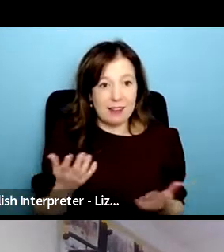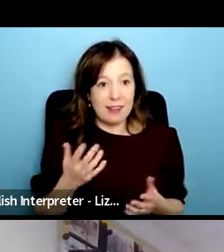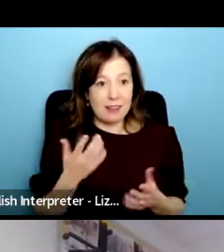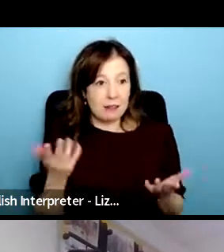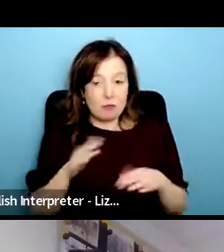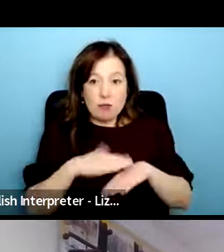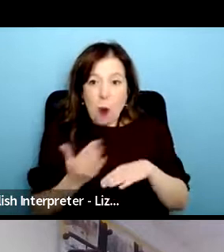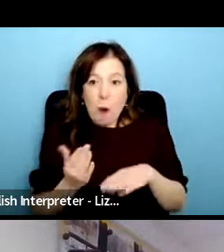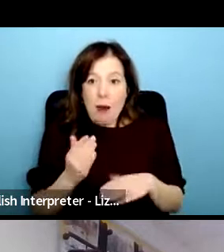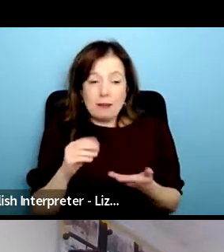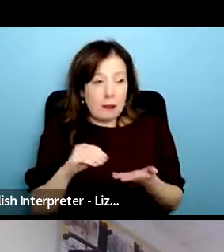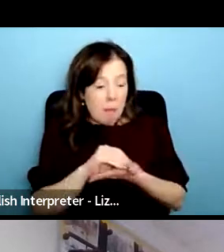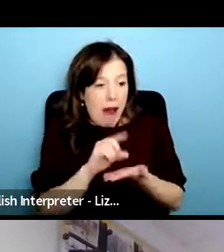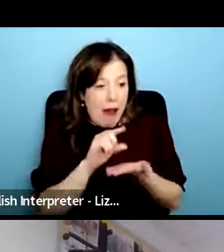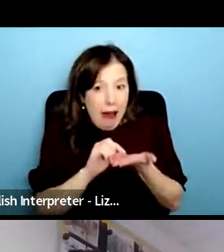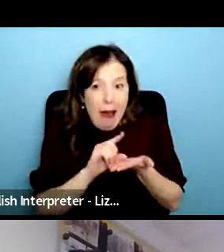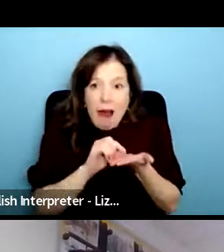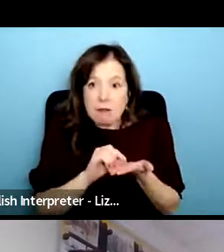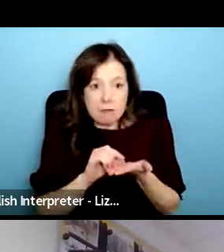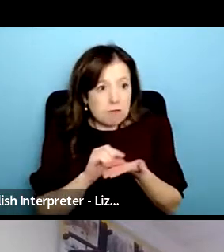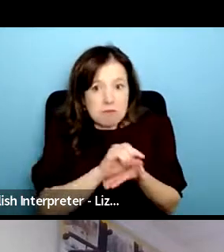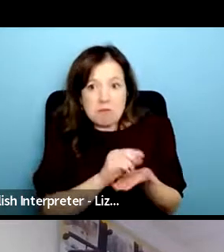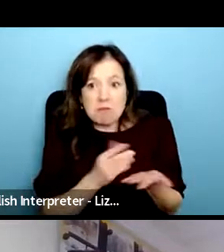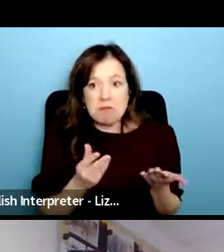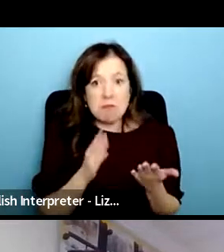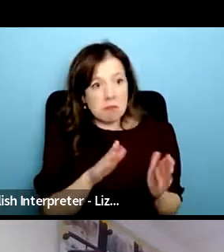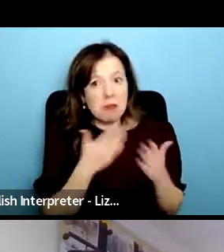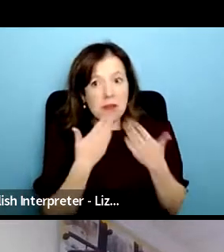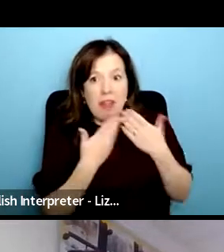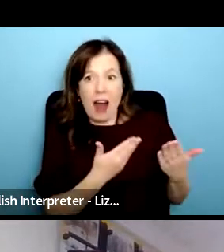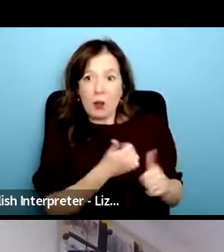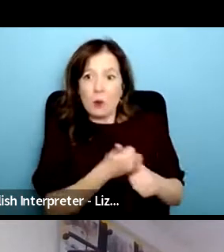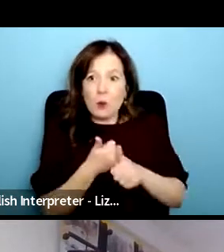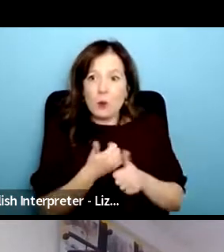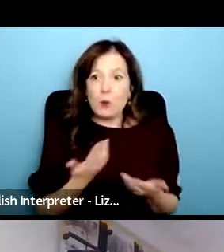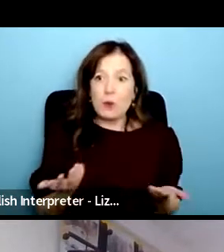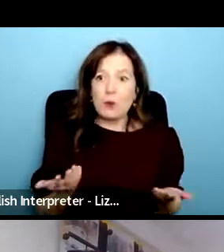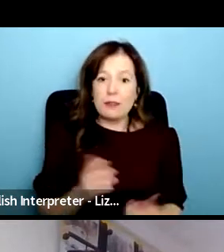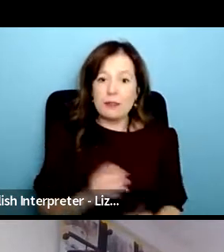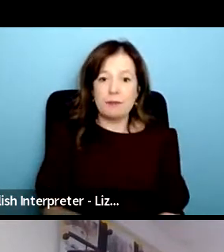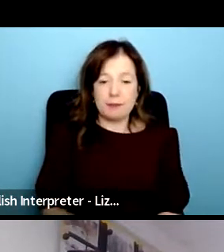um but also recognizing when we're doing this work so part of our um